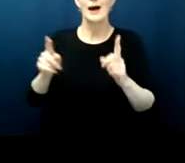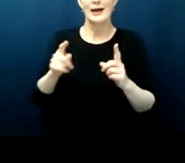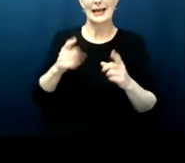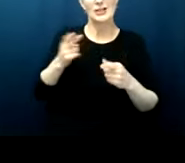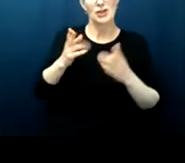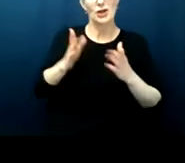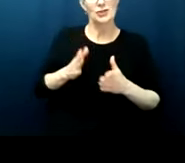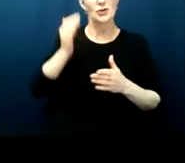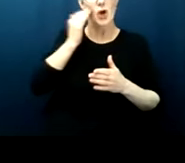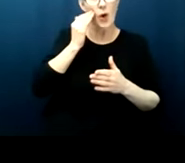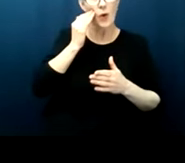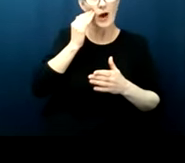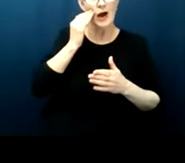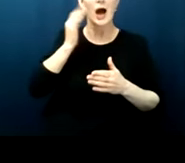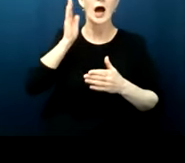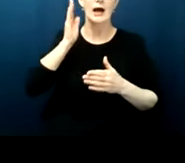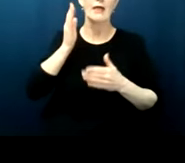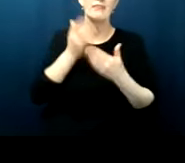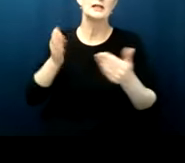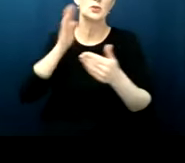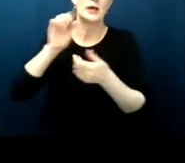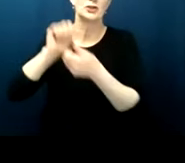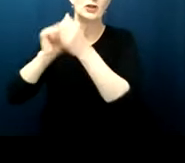now in good times i'm always telling them that and i'm debbie downer because the future could